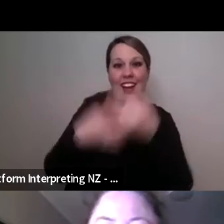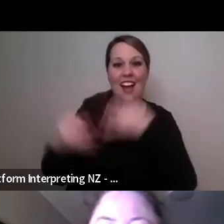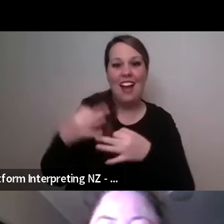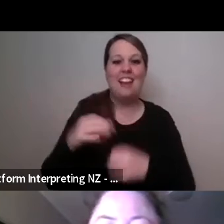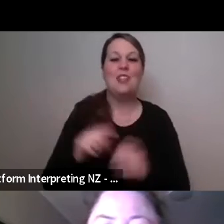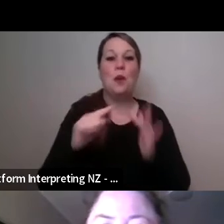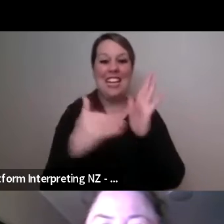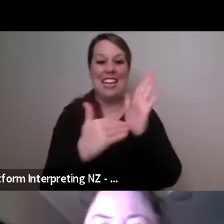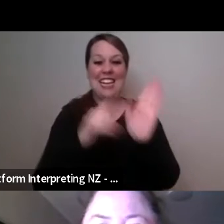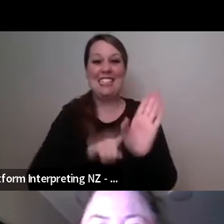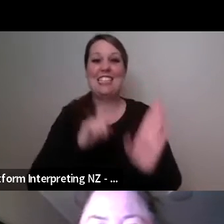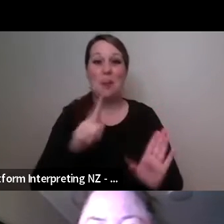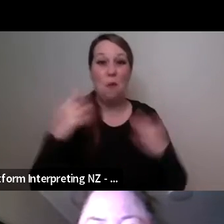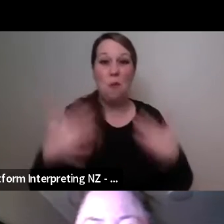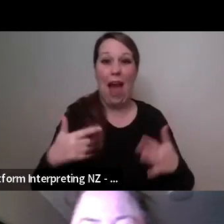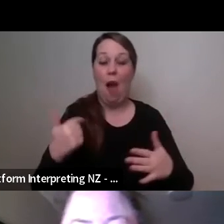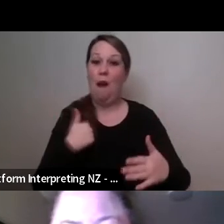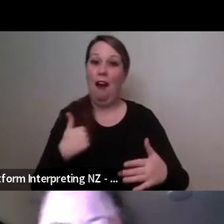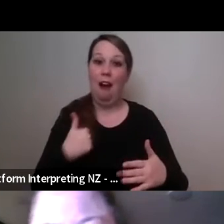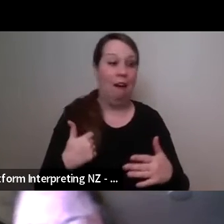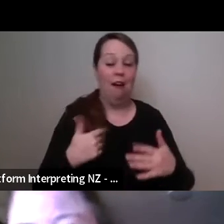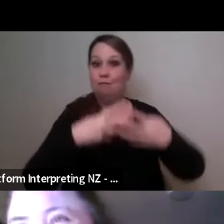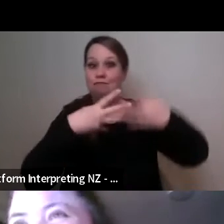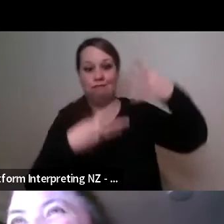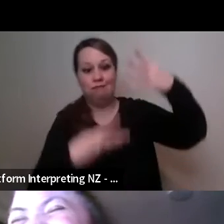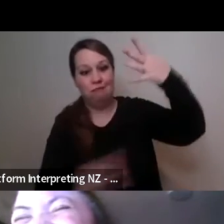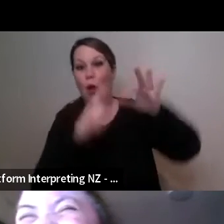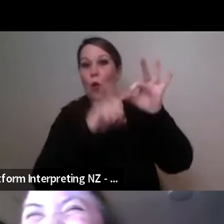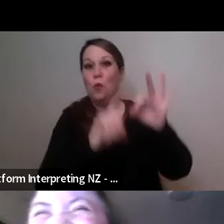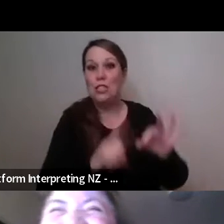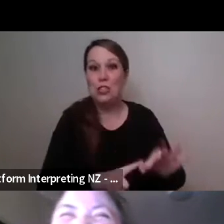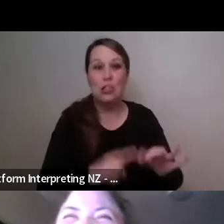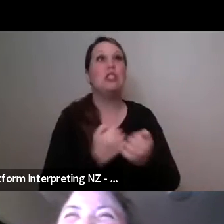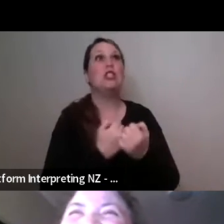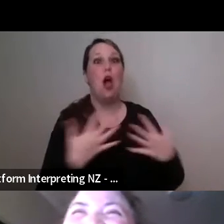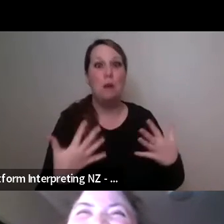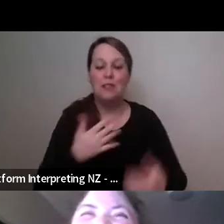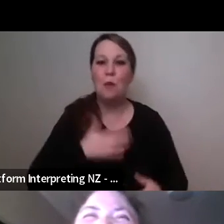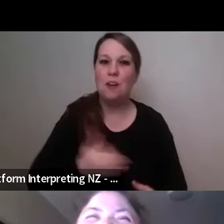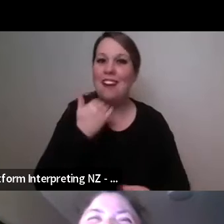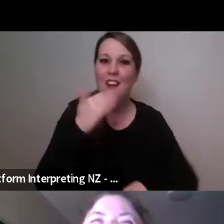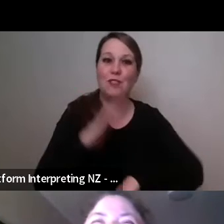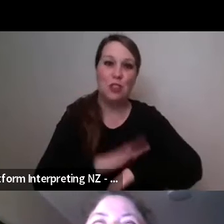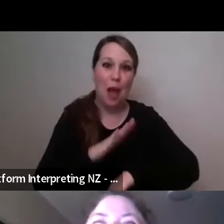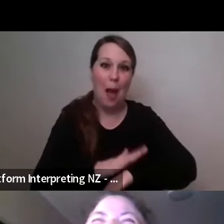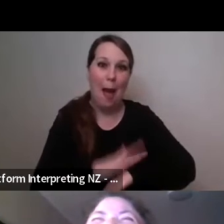through on the chat and I wanted to make sure we had enough time to answer some of them. Marc Brew in the house, Marc Brew in the house!